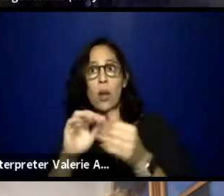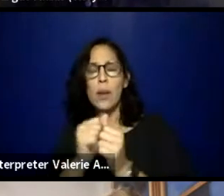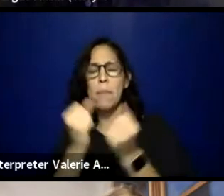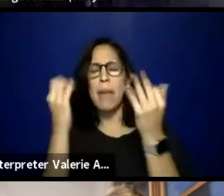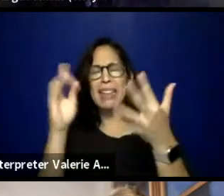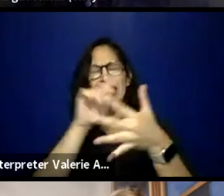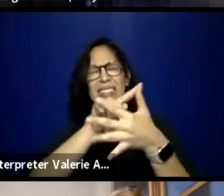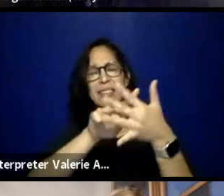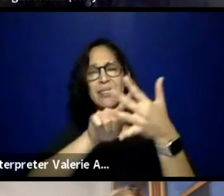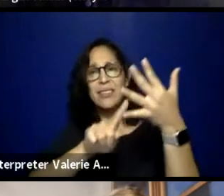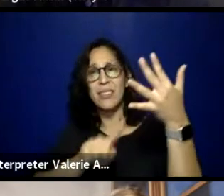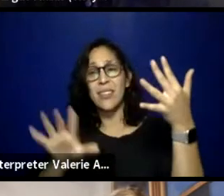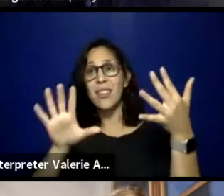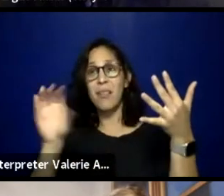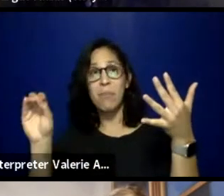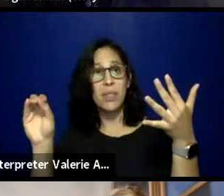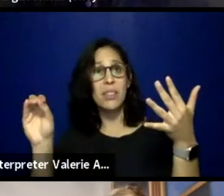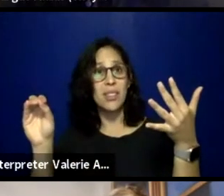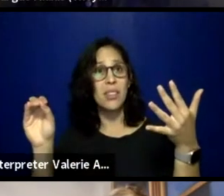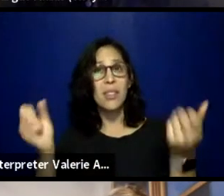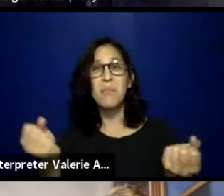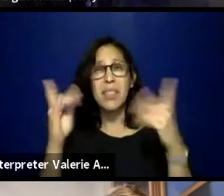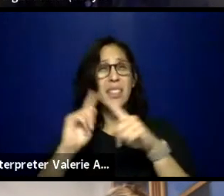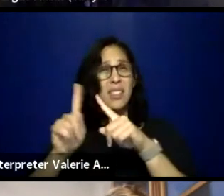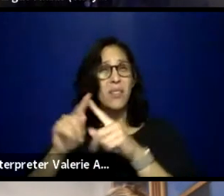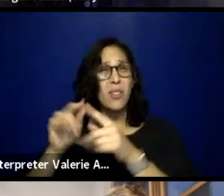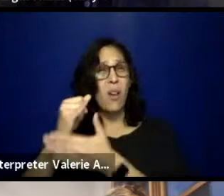you connect with so many different artists, creatives,